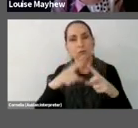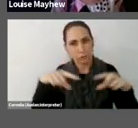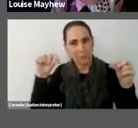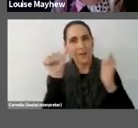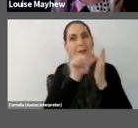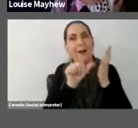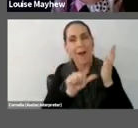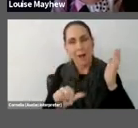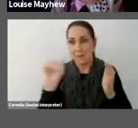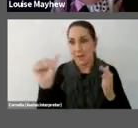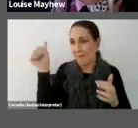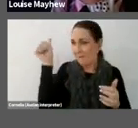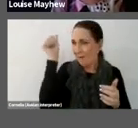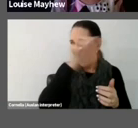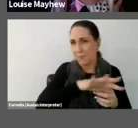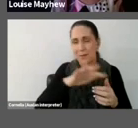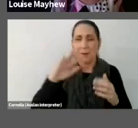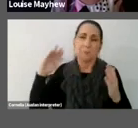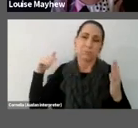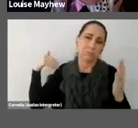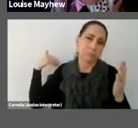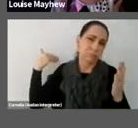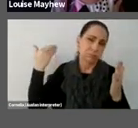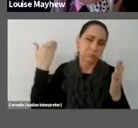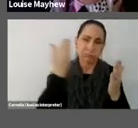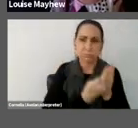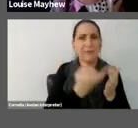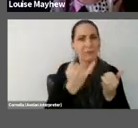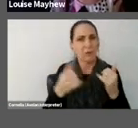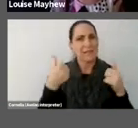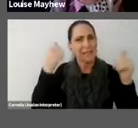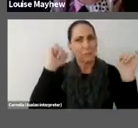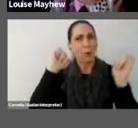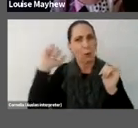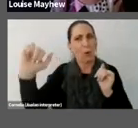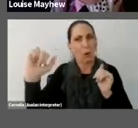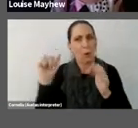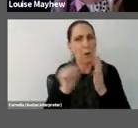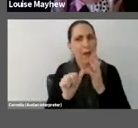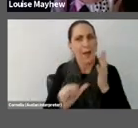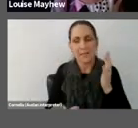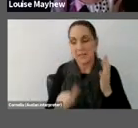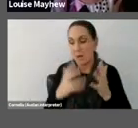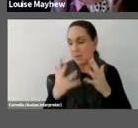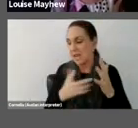very long and very successful artistic career. That includes daring public performances